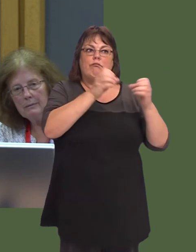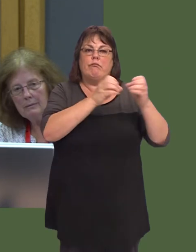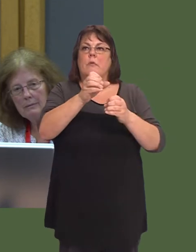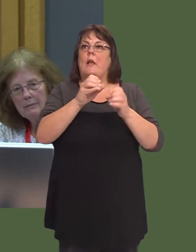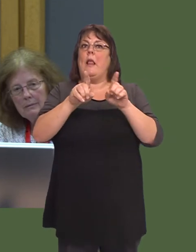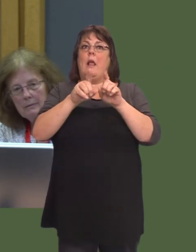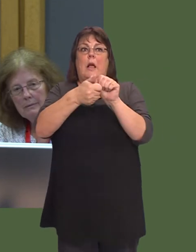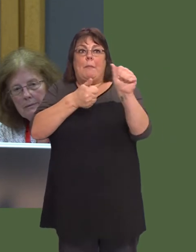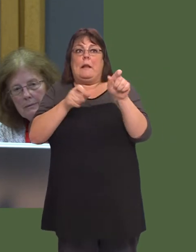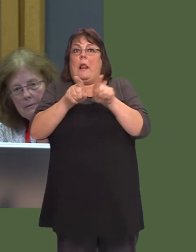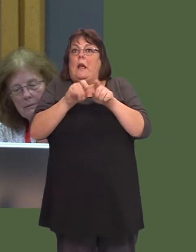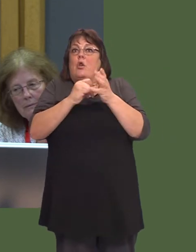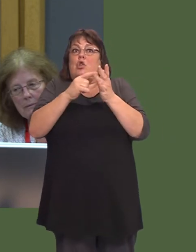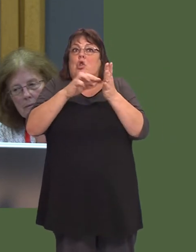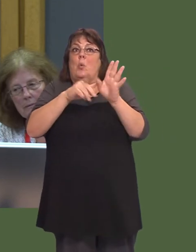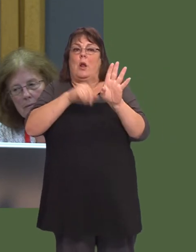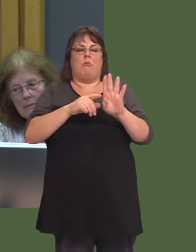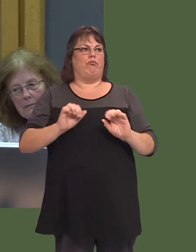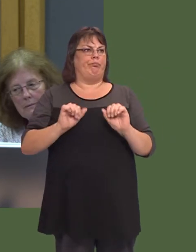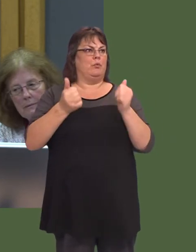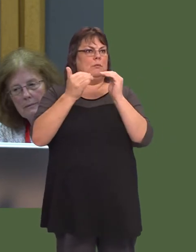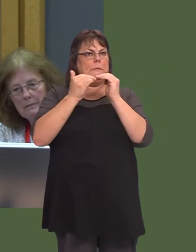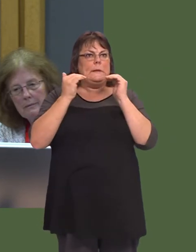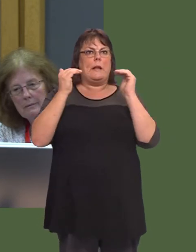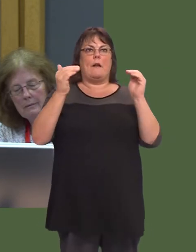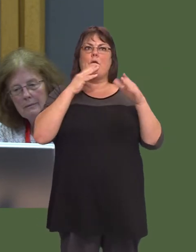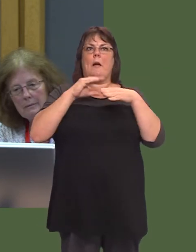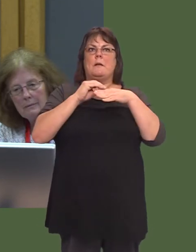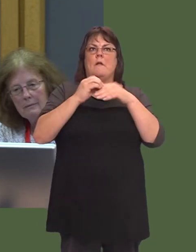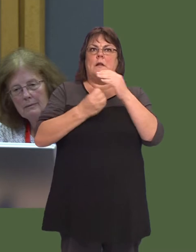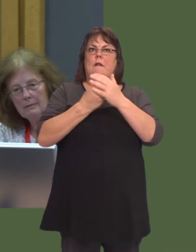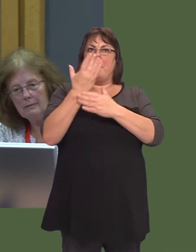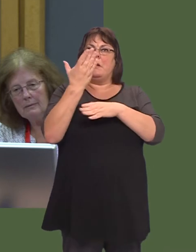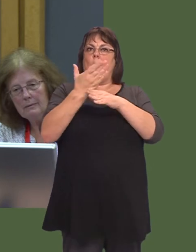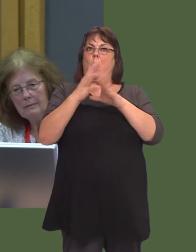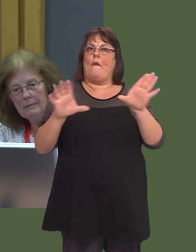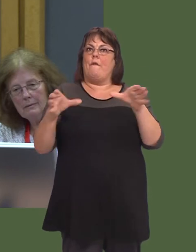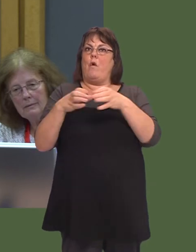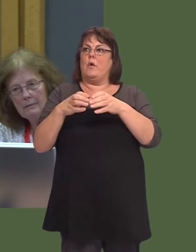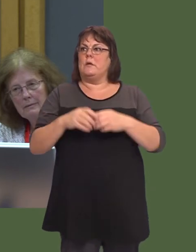Companies like Sony, who are actually now setting the standard in terms of apprenticeship development within the workforce.